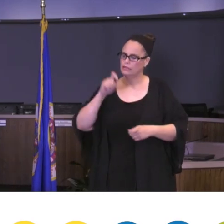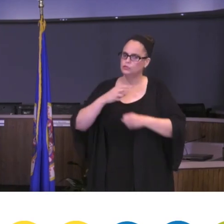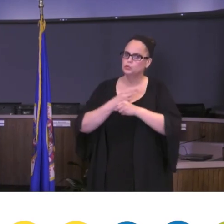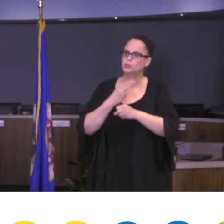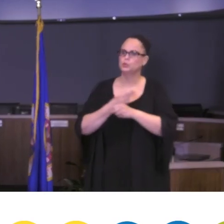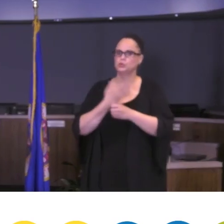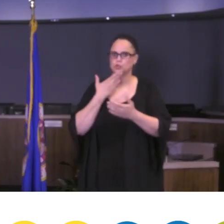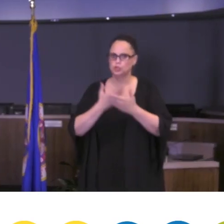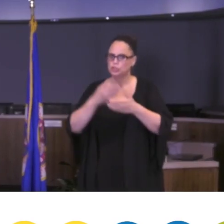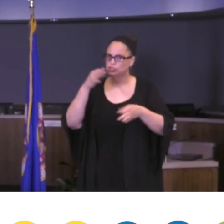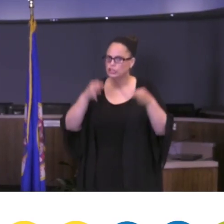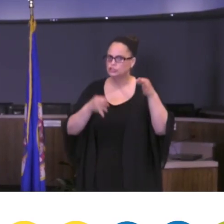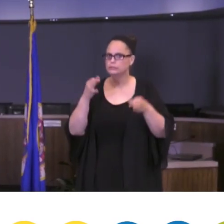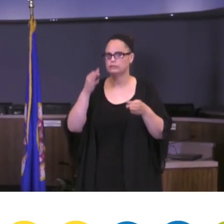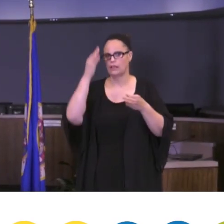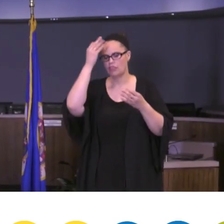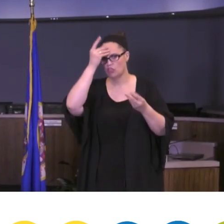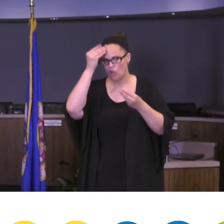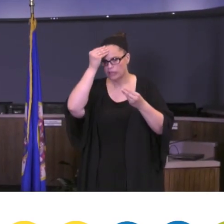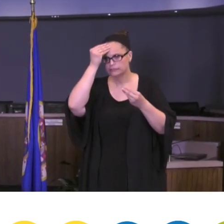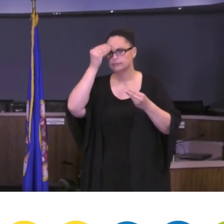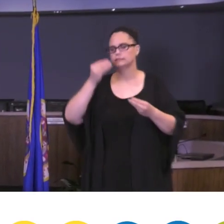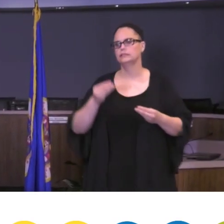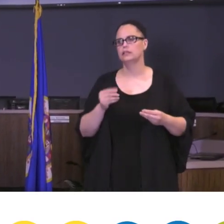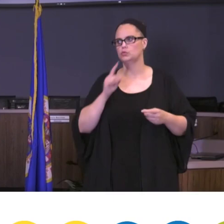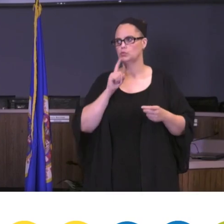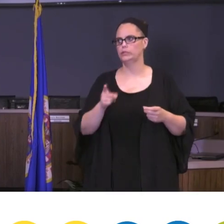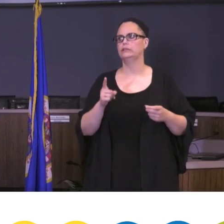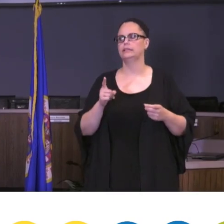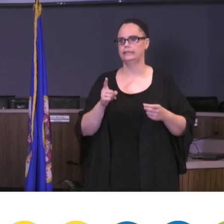judgment, thought, and truly embody a collaborative spirit.